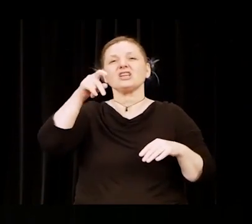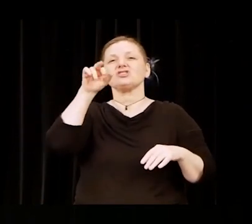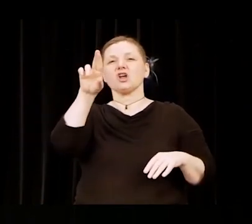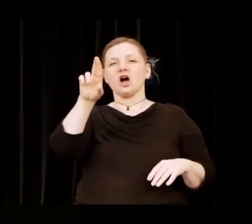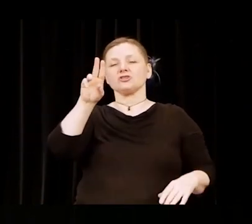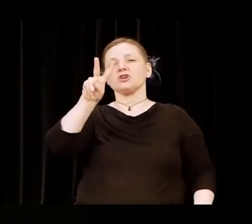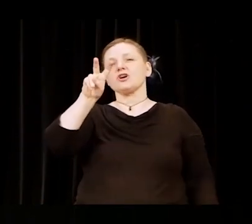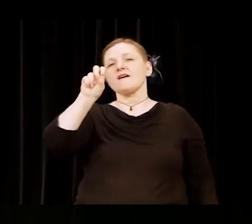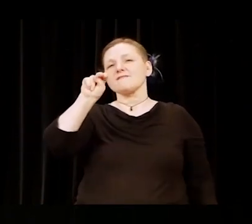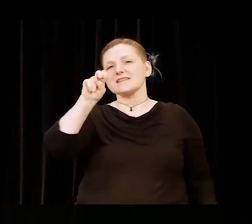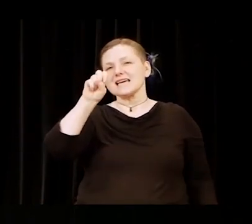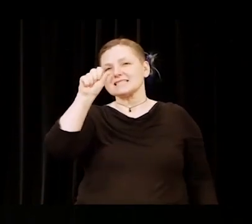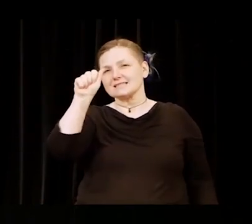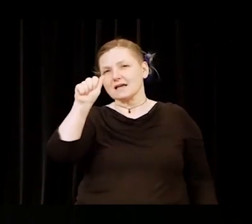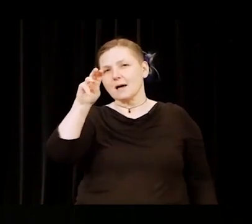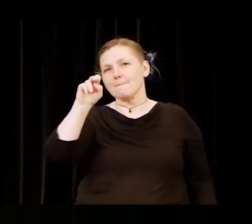Doctor Vanessa Martínez.